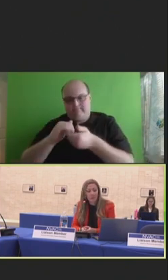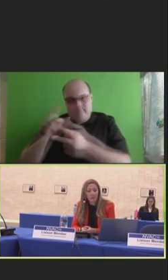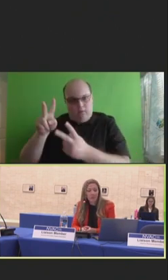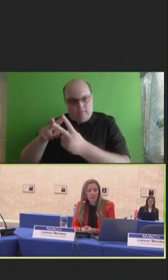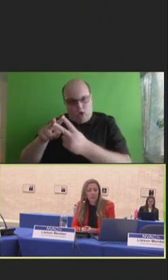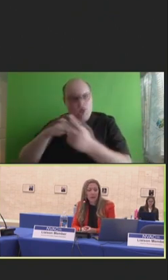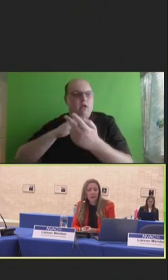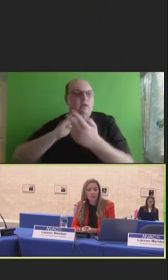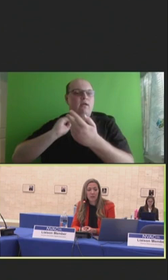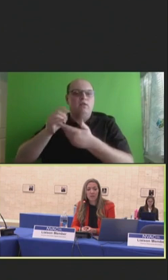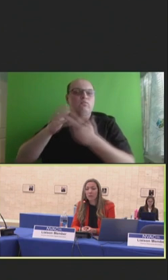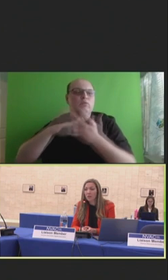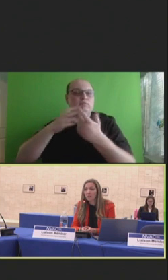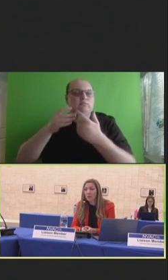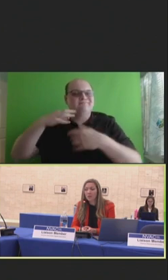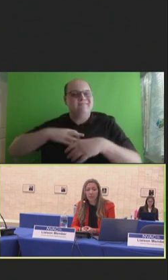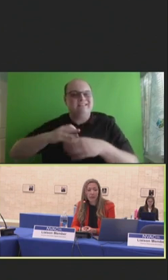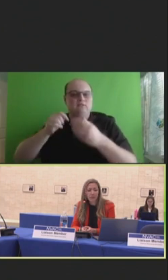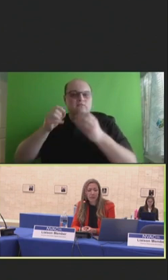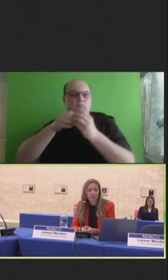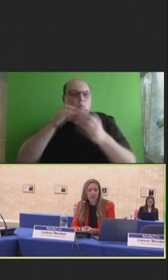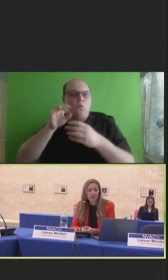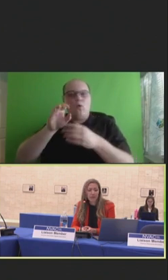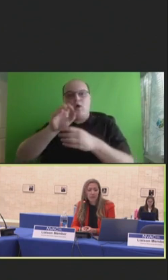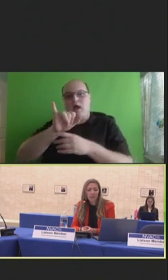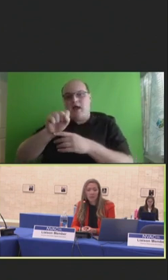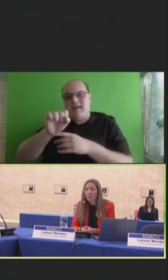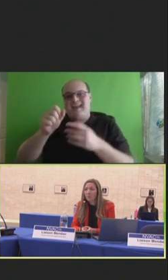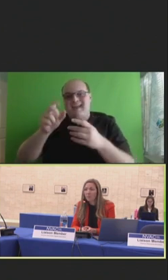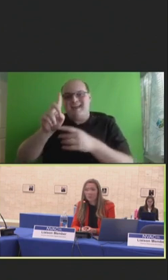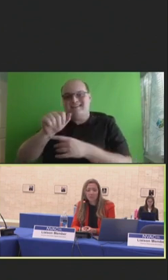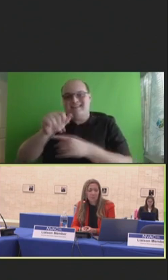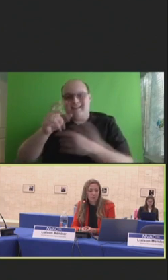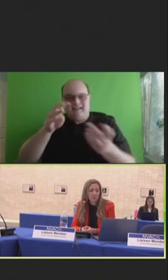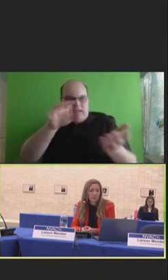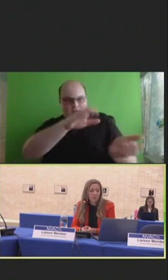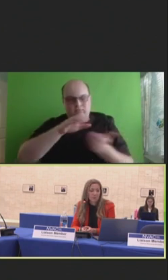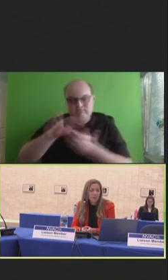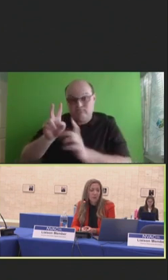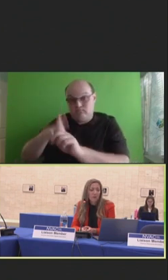way to access large amounts of IIS data for their patients and members.